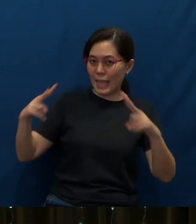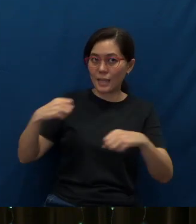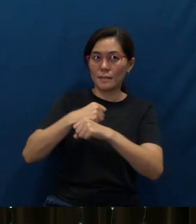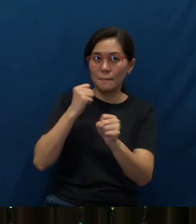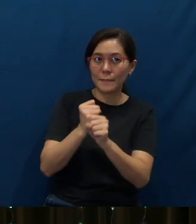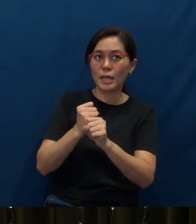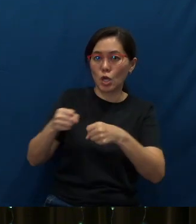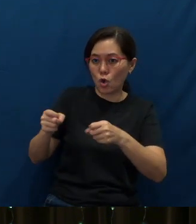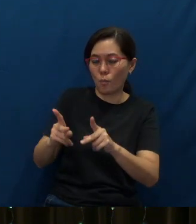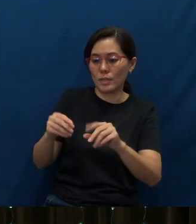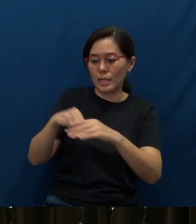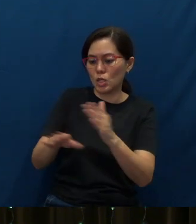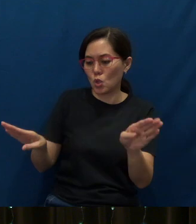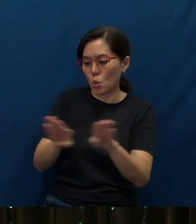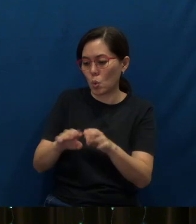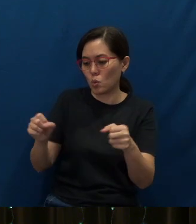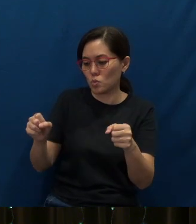of those closed countries.